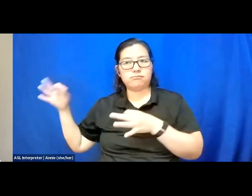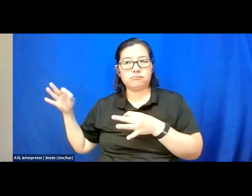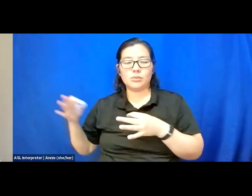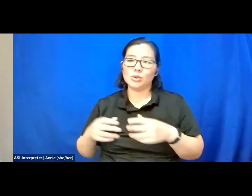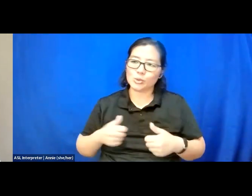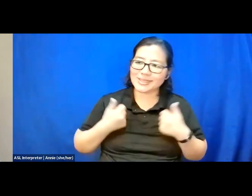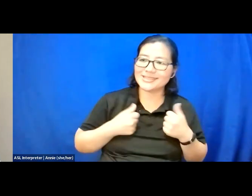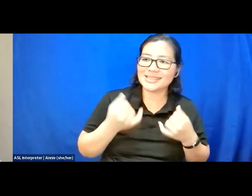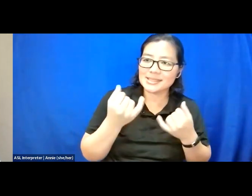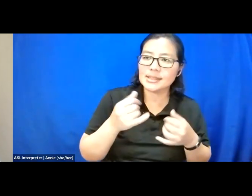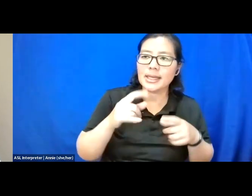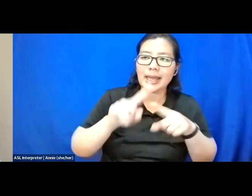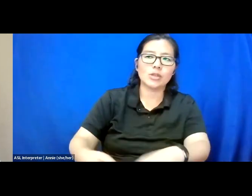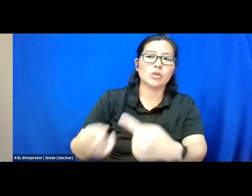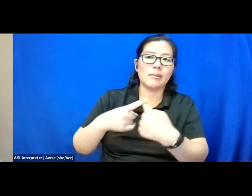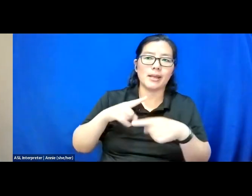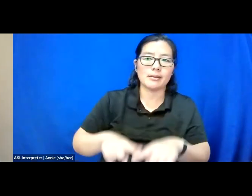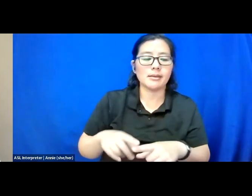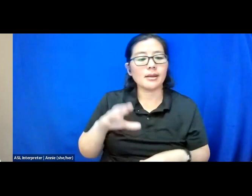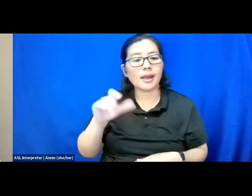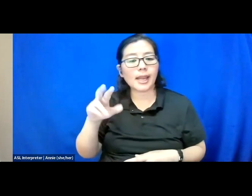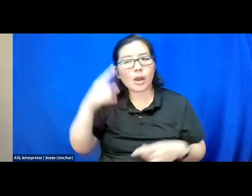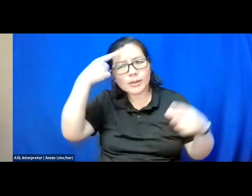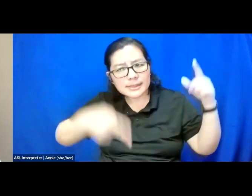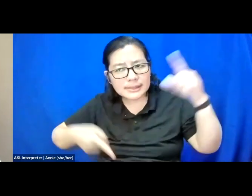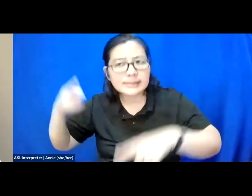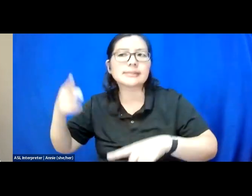Care is consent and access and love.